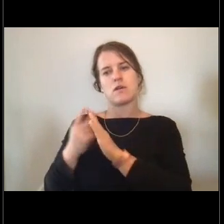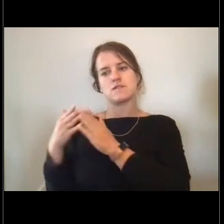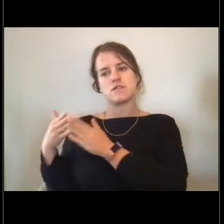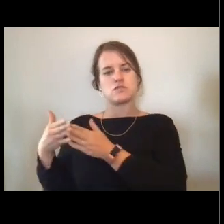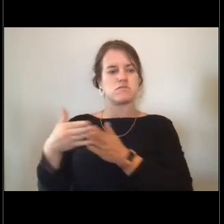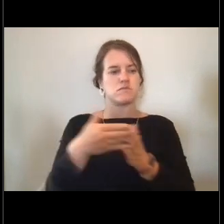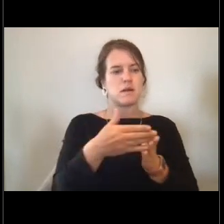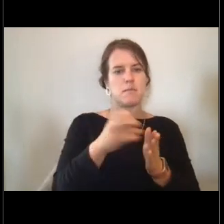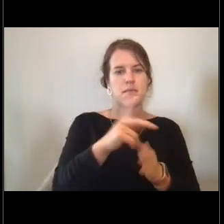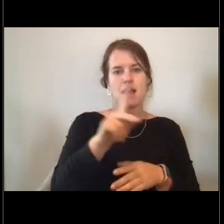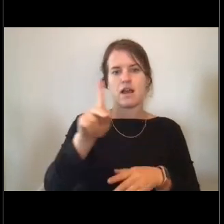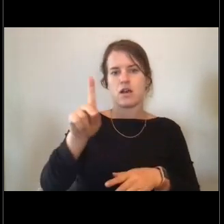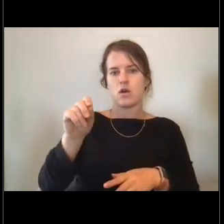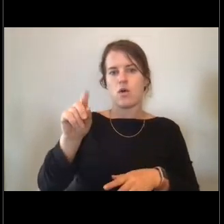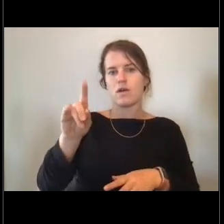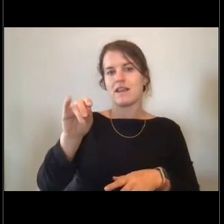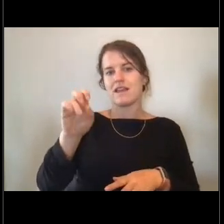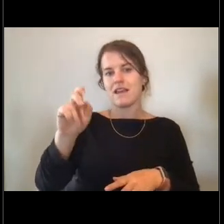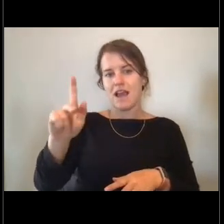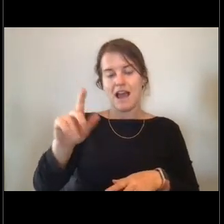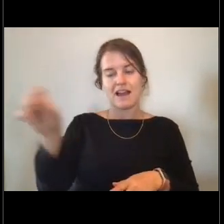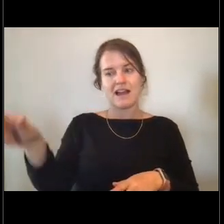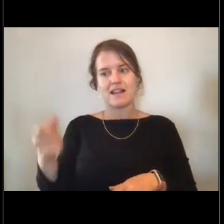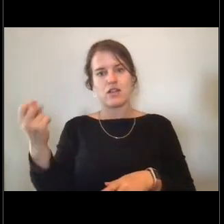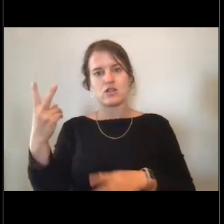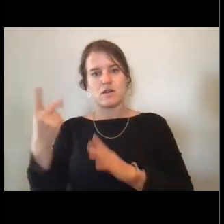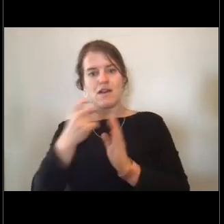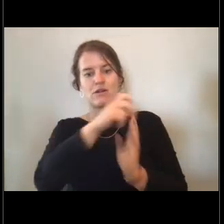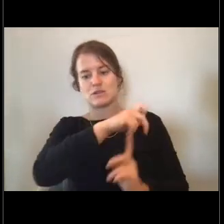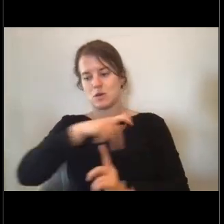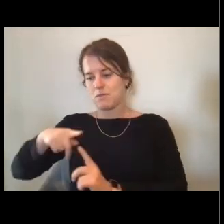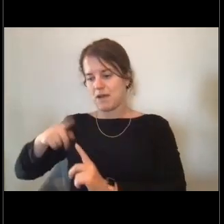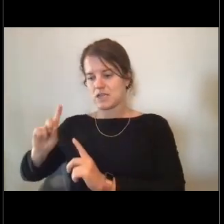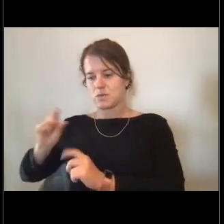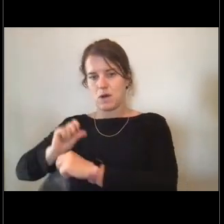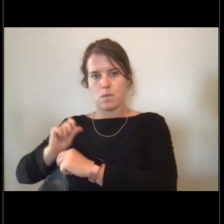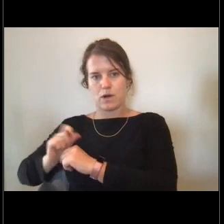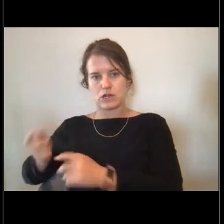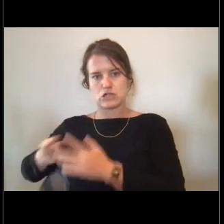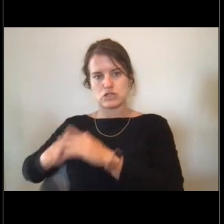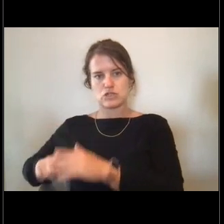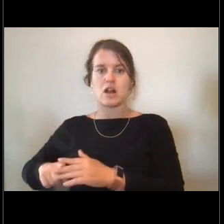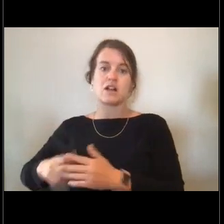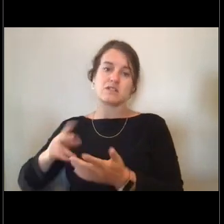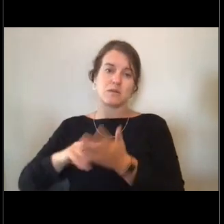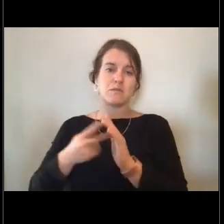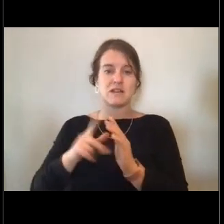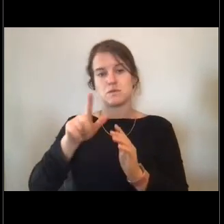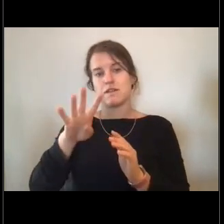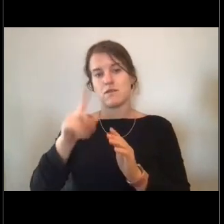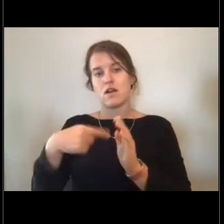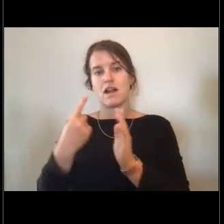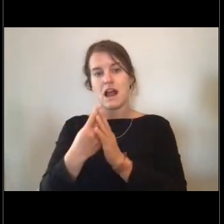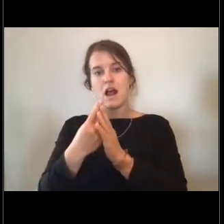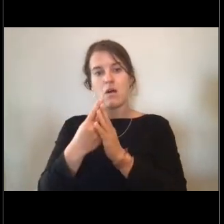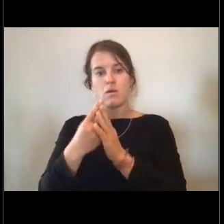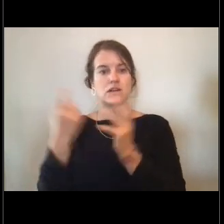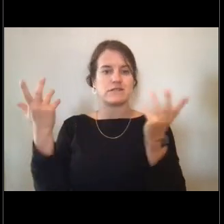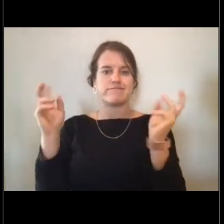and then another 12 hours to get to return to where we were working. So we would have lost about 24 hours of mission time.